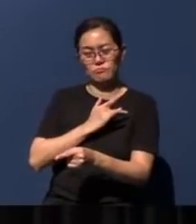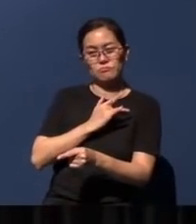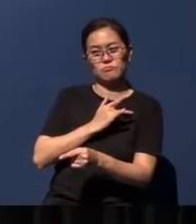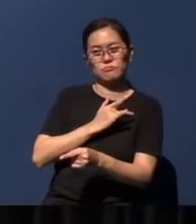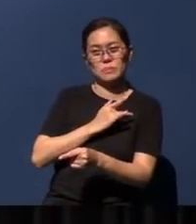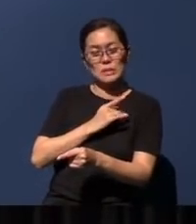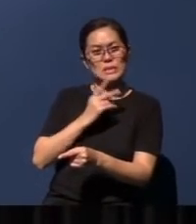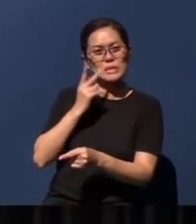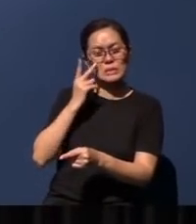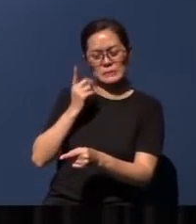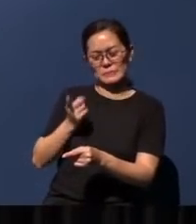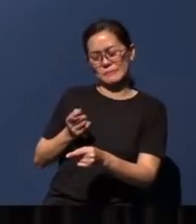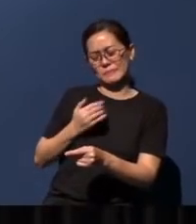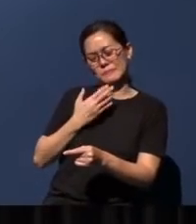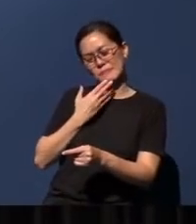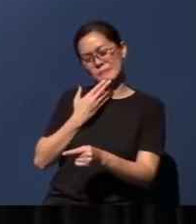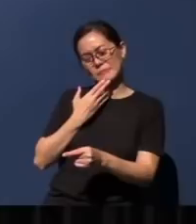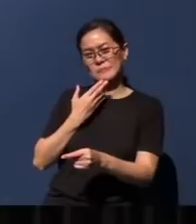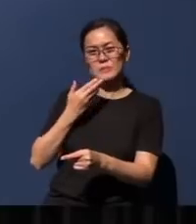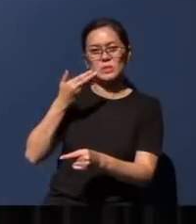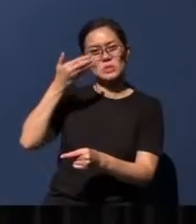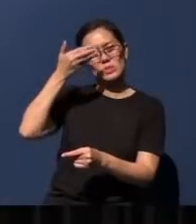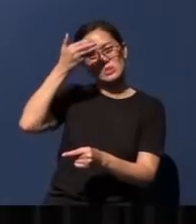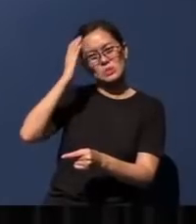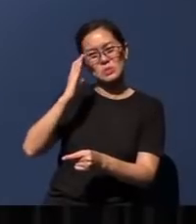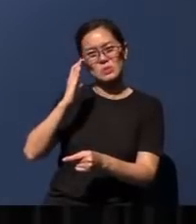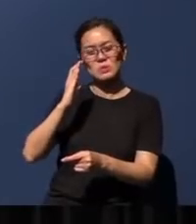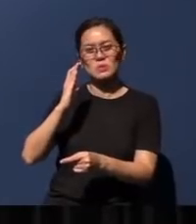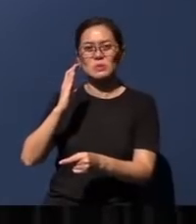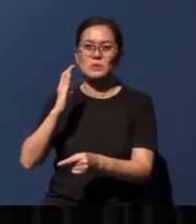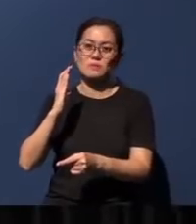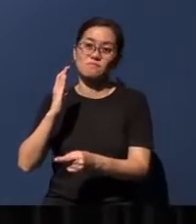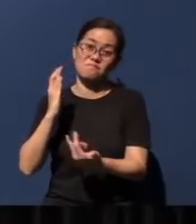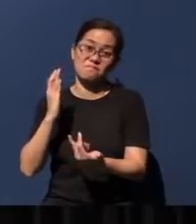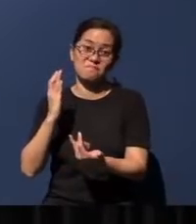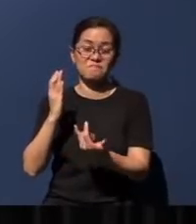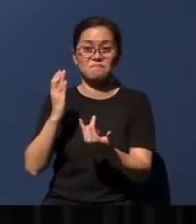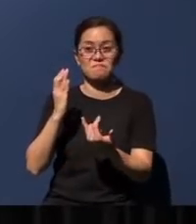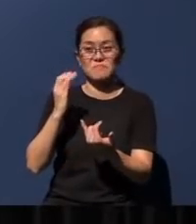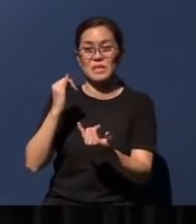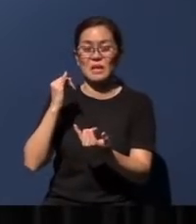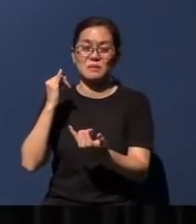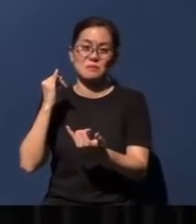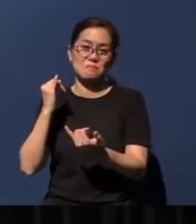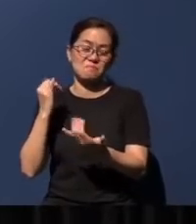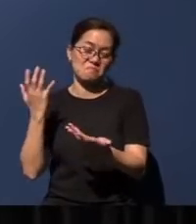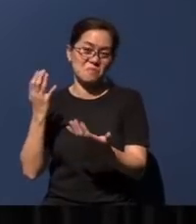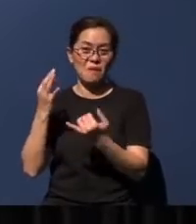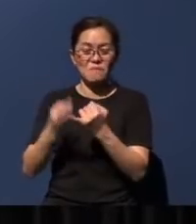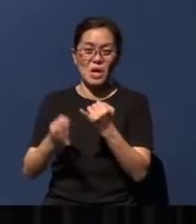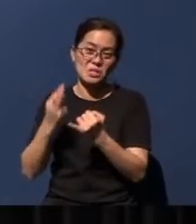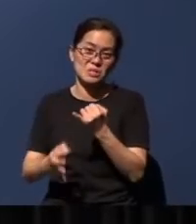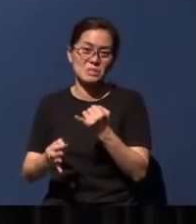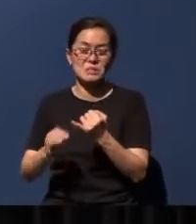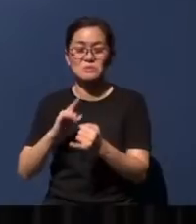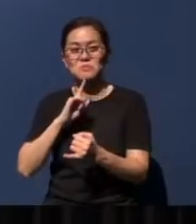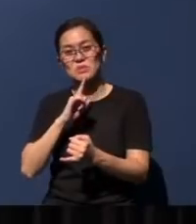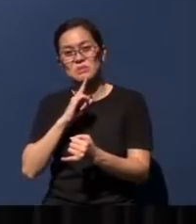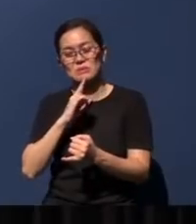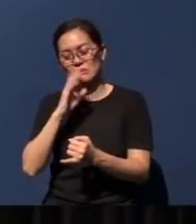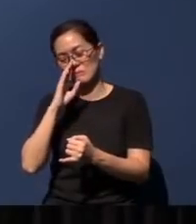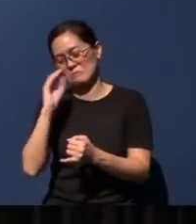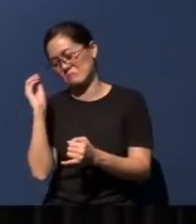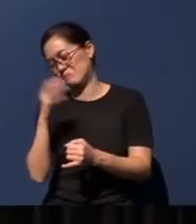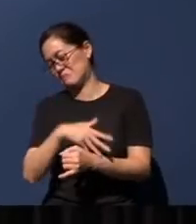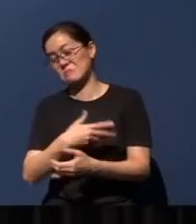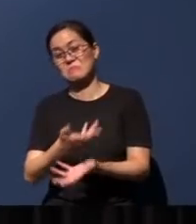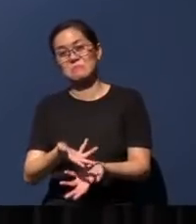seemed to them - that God had finally, He had really, really abandoned them. But brothers and sisters,